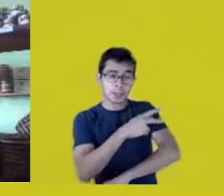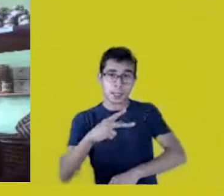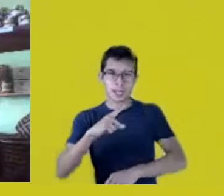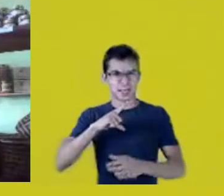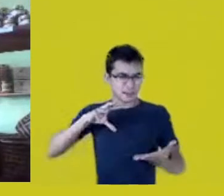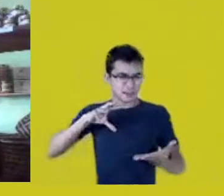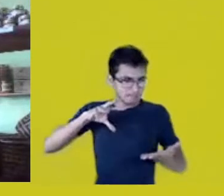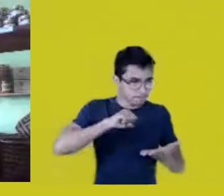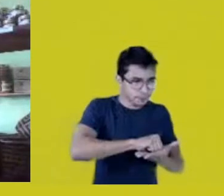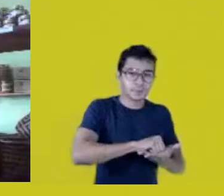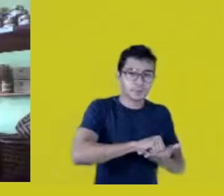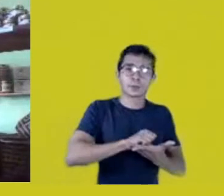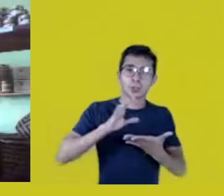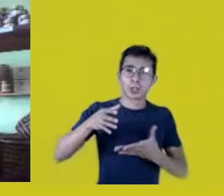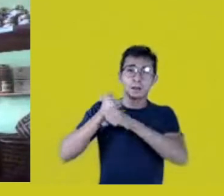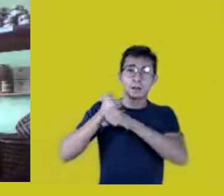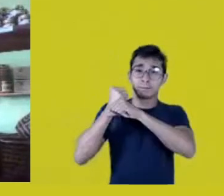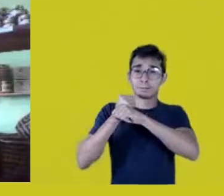as if it was nobody’s property,